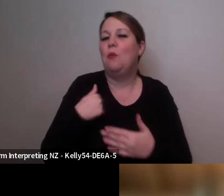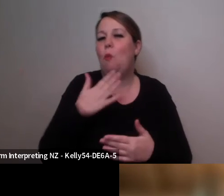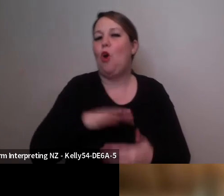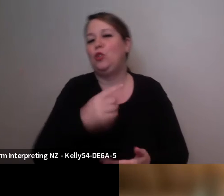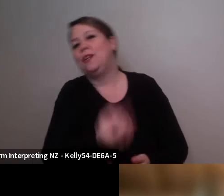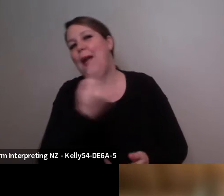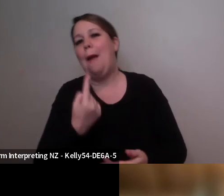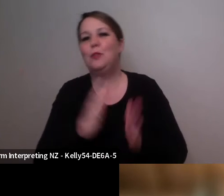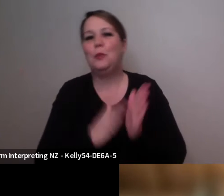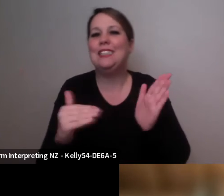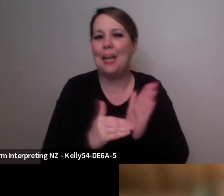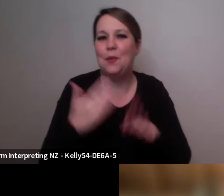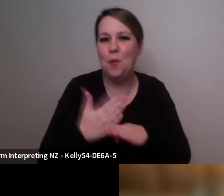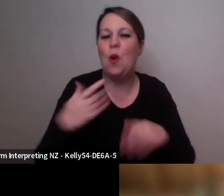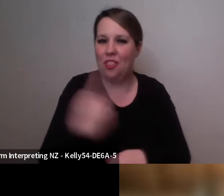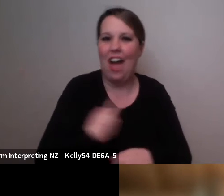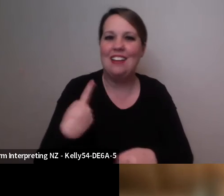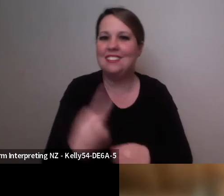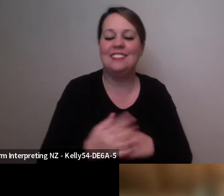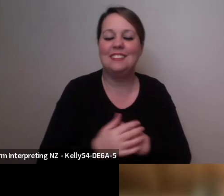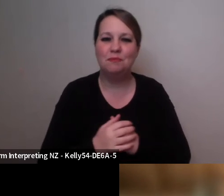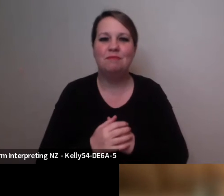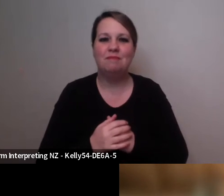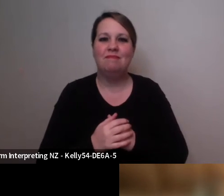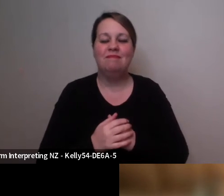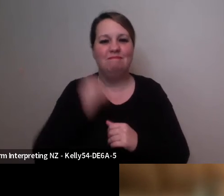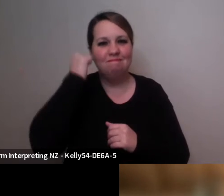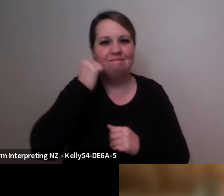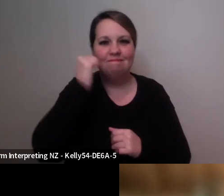ngā mihi nui. Mo te tautoko ki te kaupapa o tēnei wā.